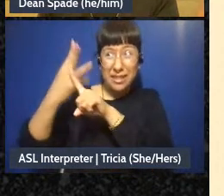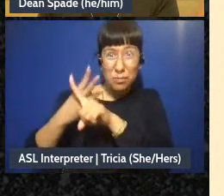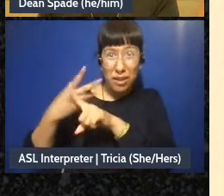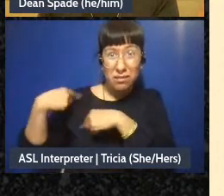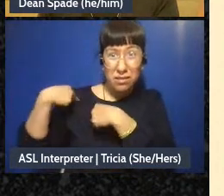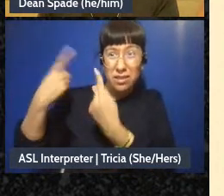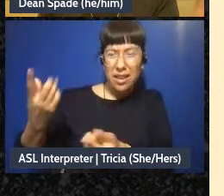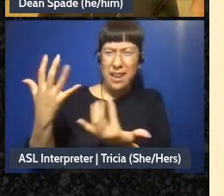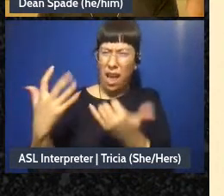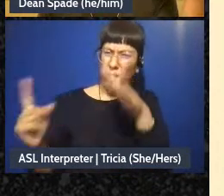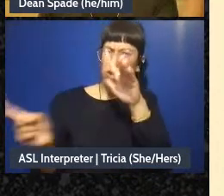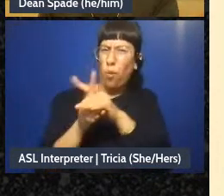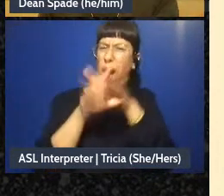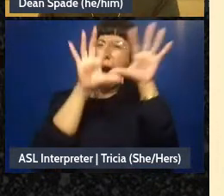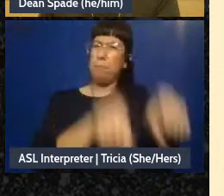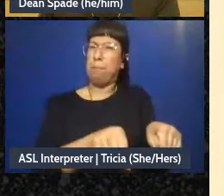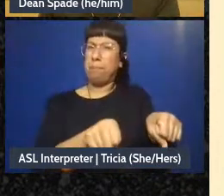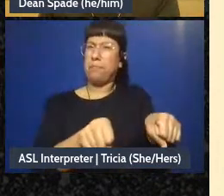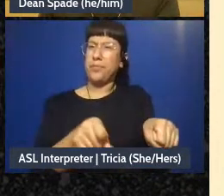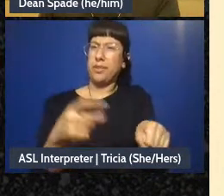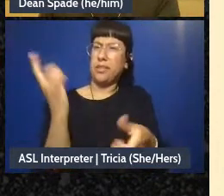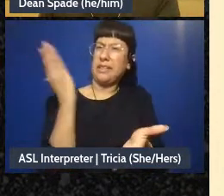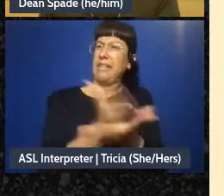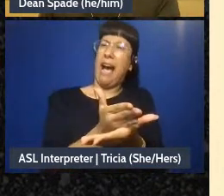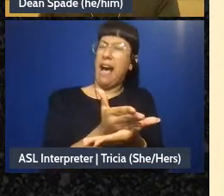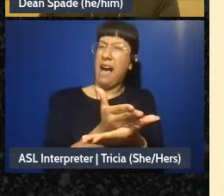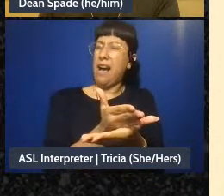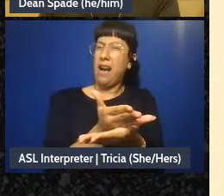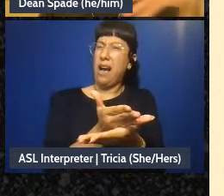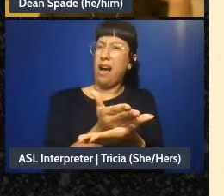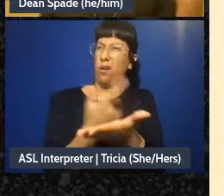coming here and telling us to stop this thing we've all been working on developing” you know,